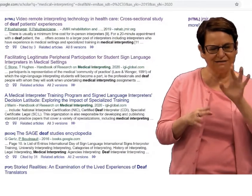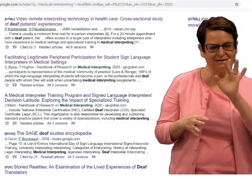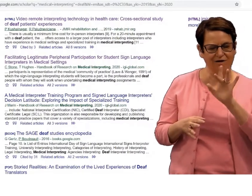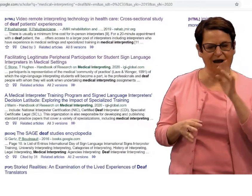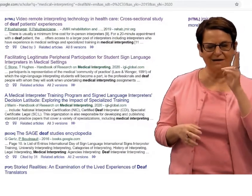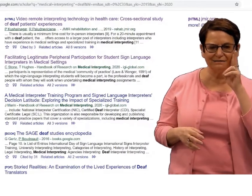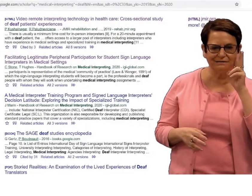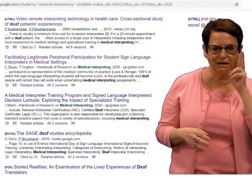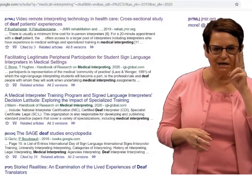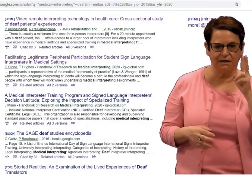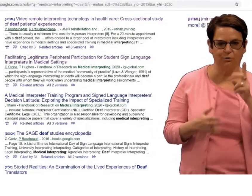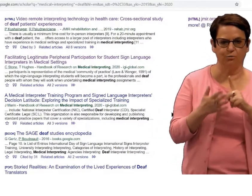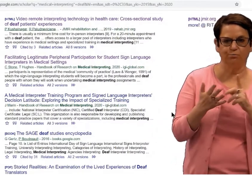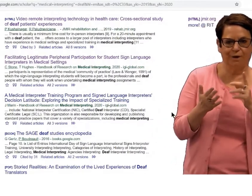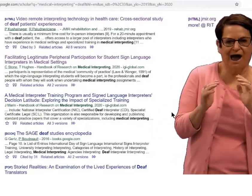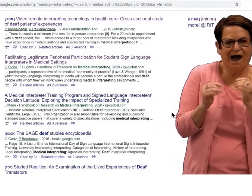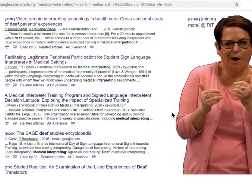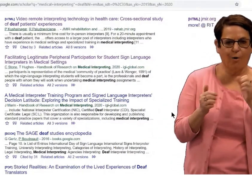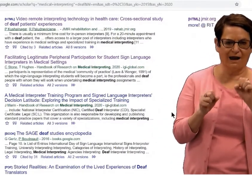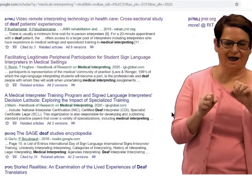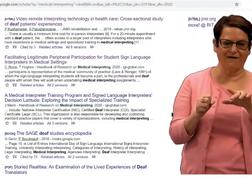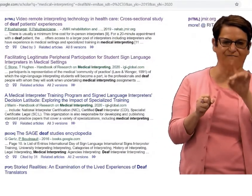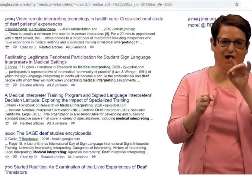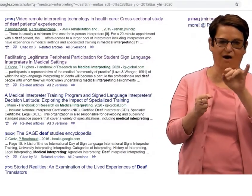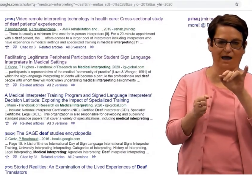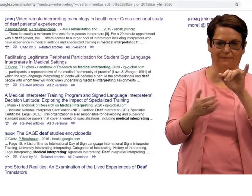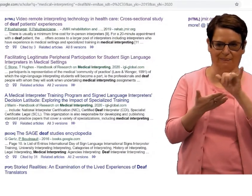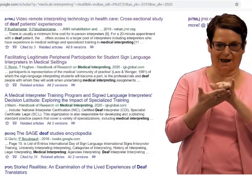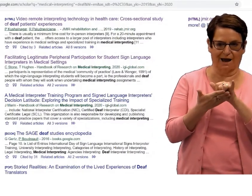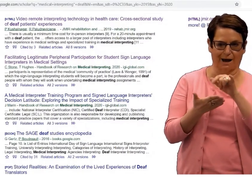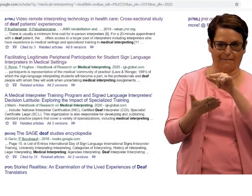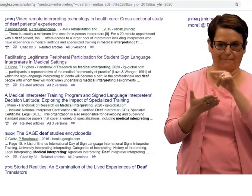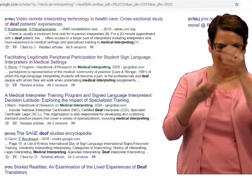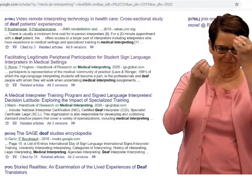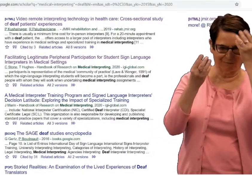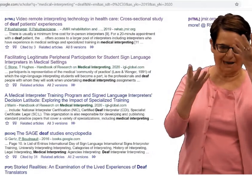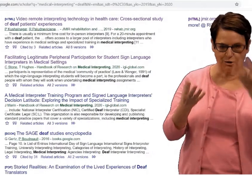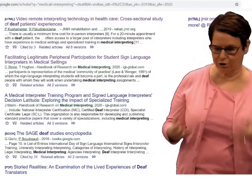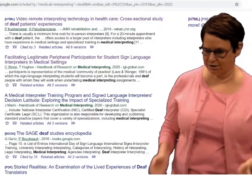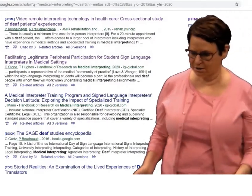But let us click on it and see how I can find that information.